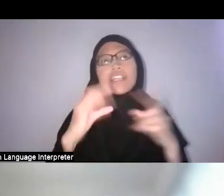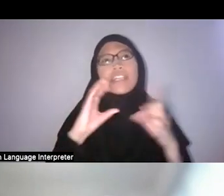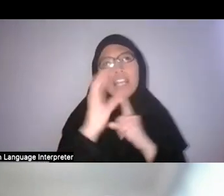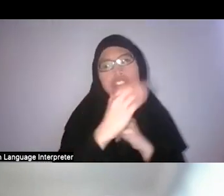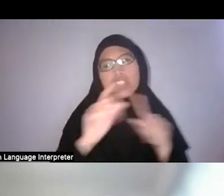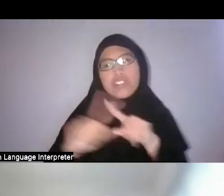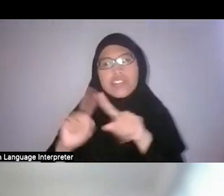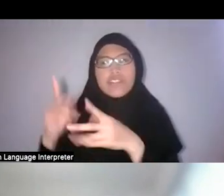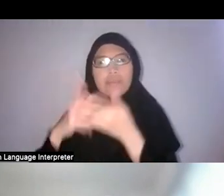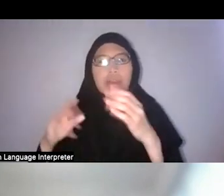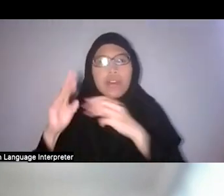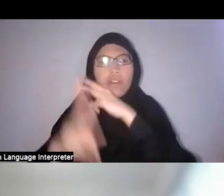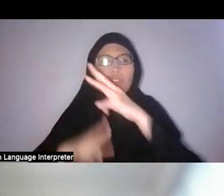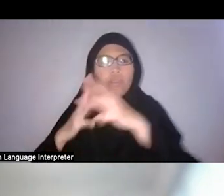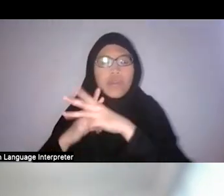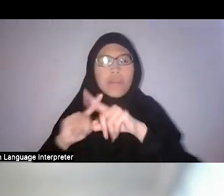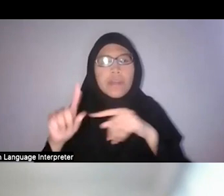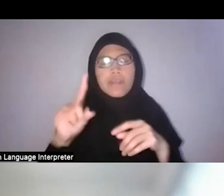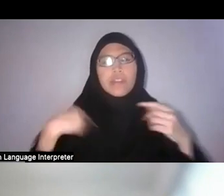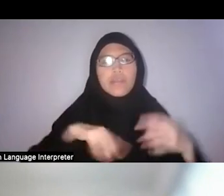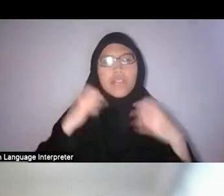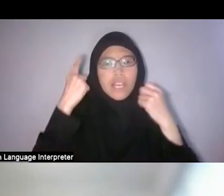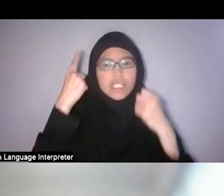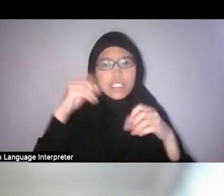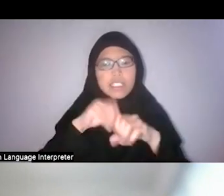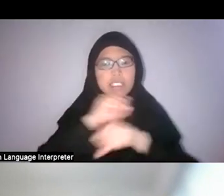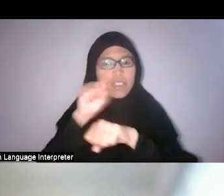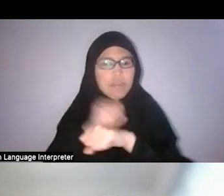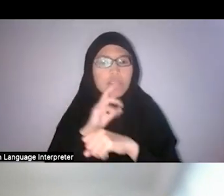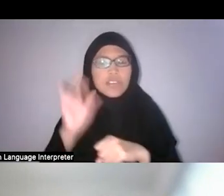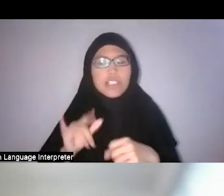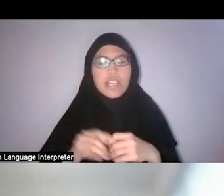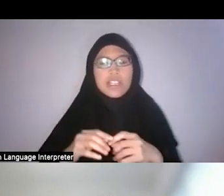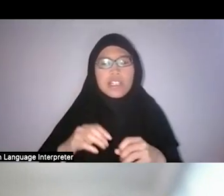but the one that we understand in Singapore is really the kind of European botanical garden